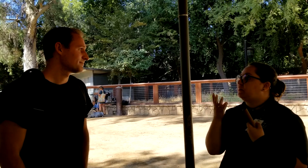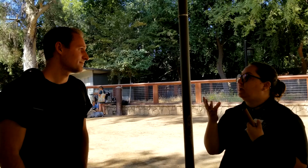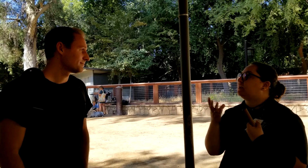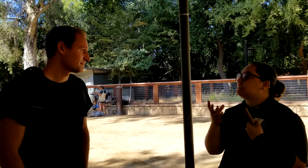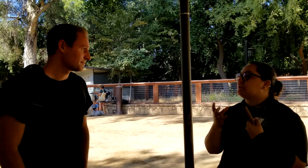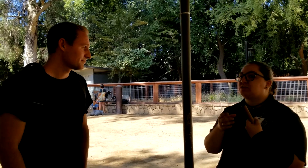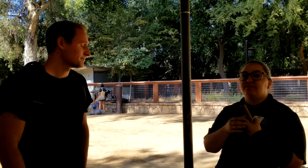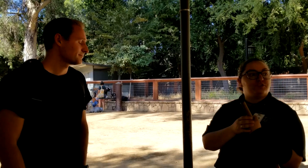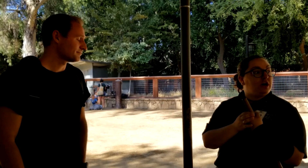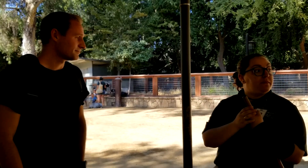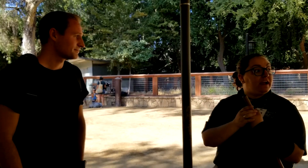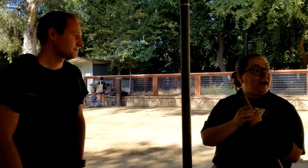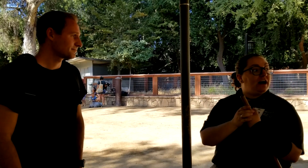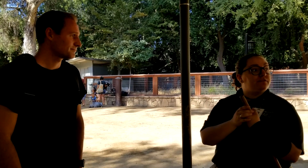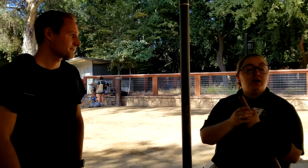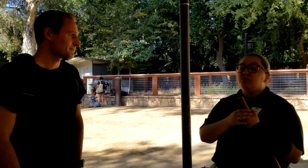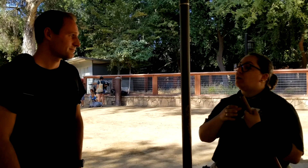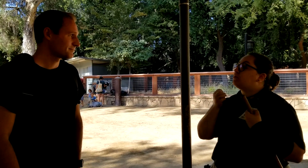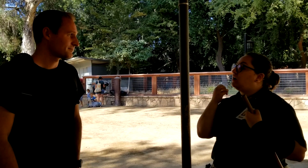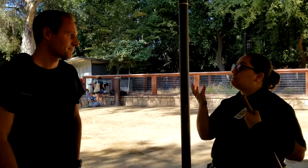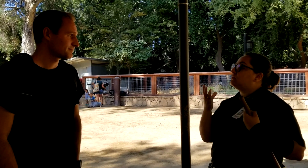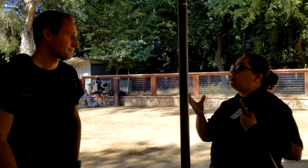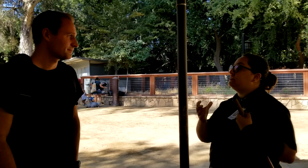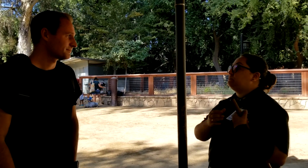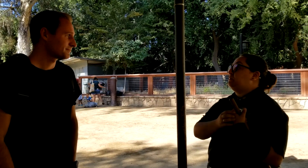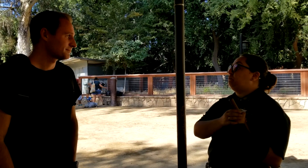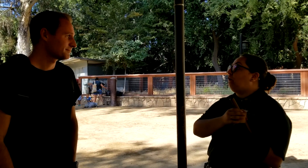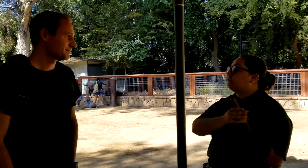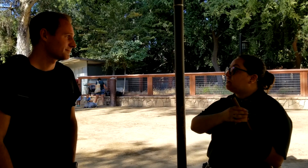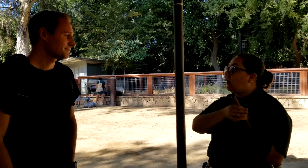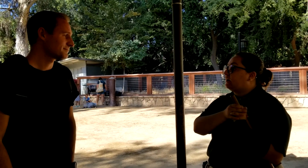be speaking, and especially in the job that I have, where I’m constantly talking to people all the time.